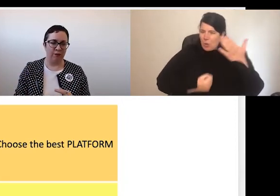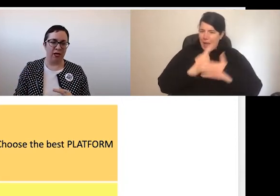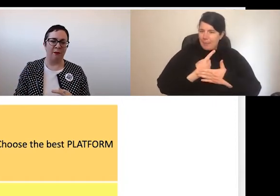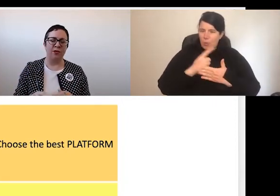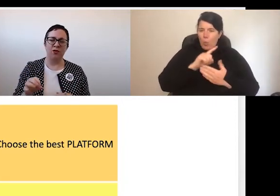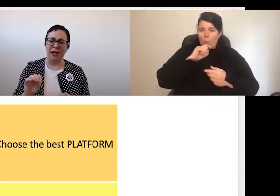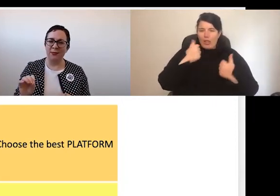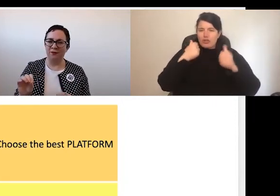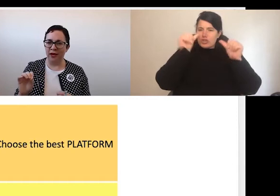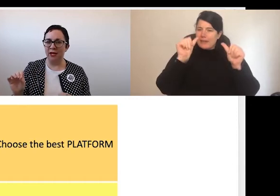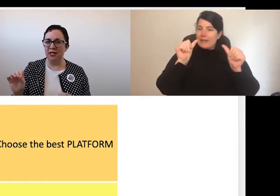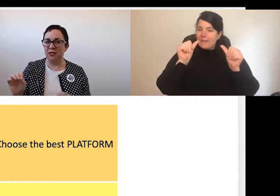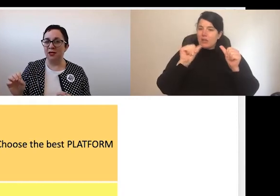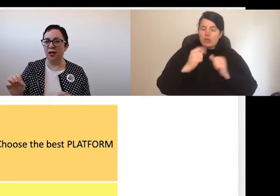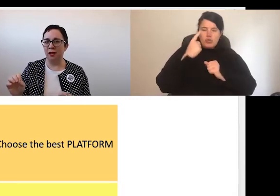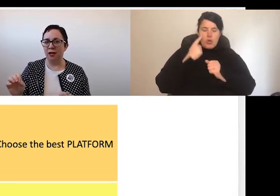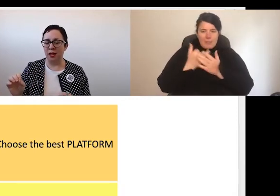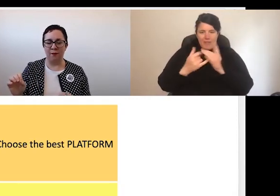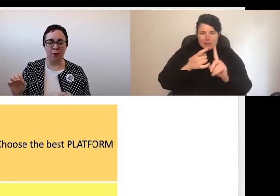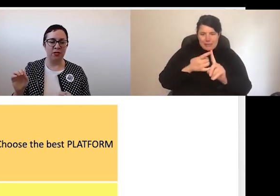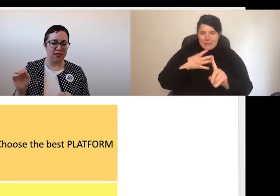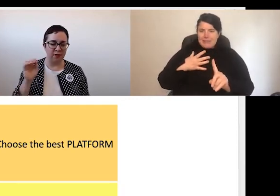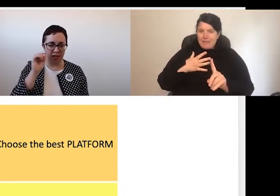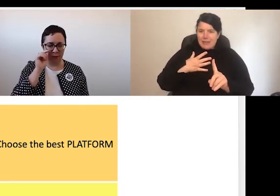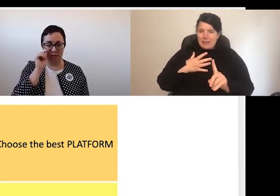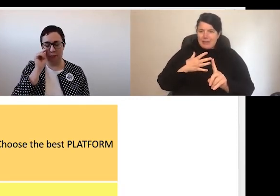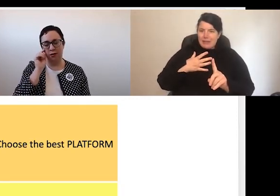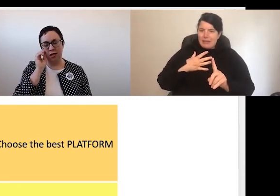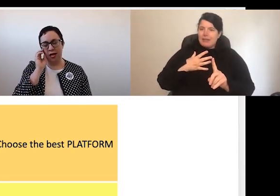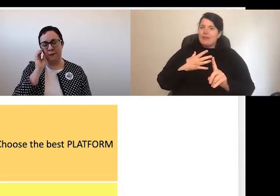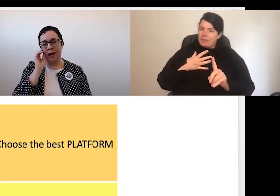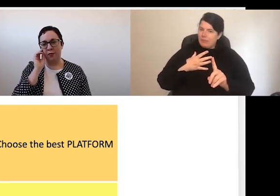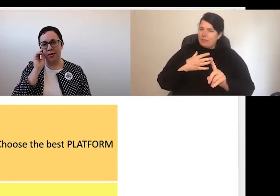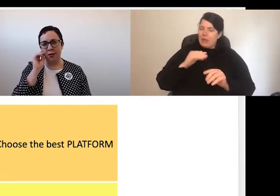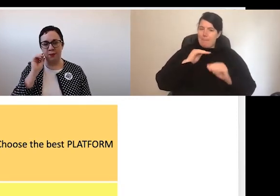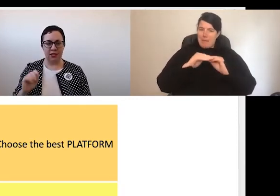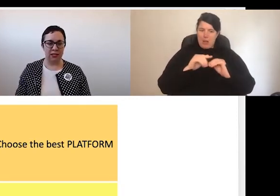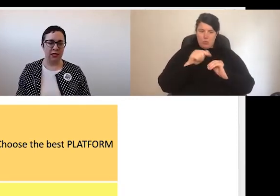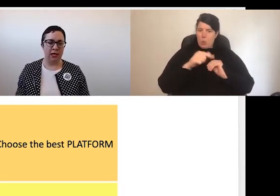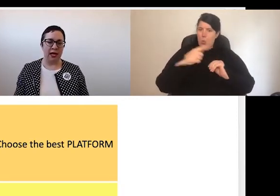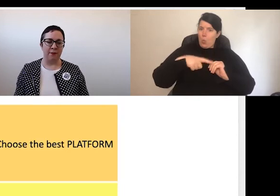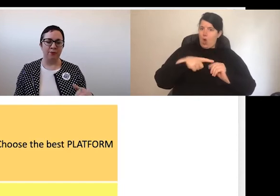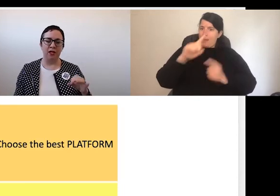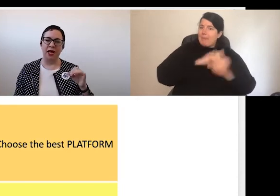Trying to be very specific or specific as possible about what that purpose is.